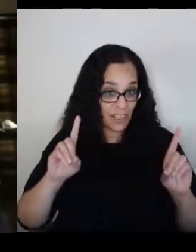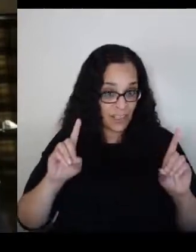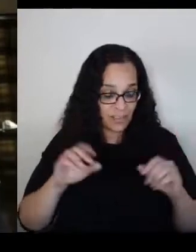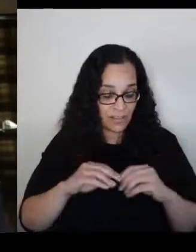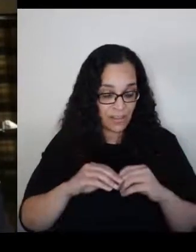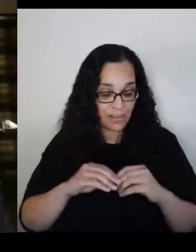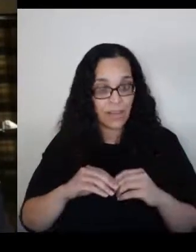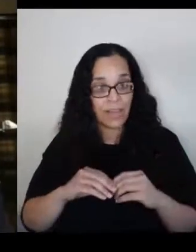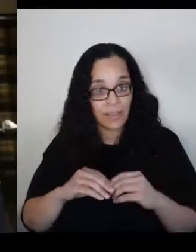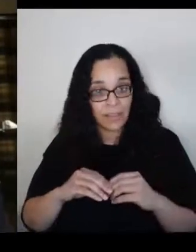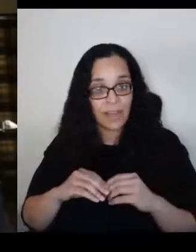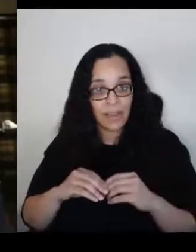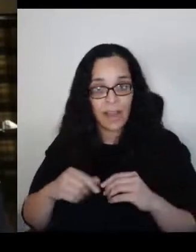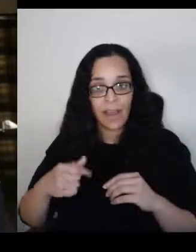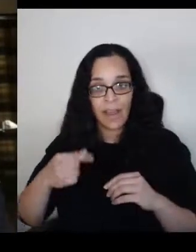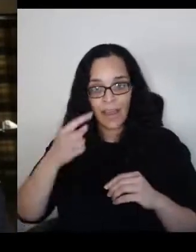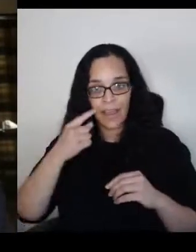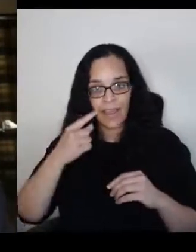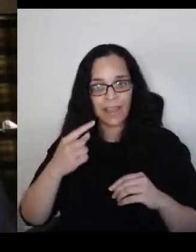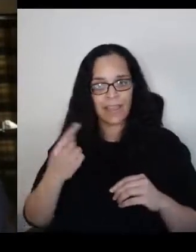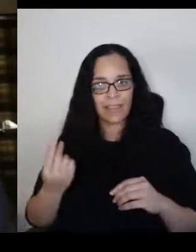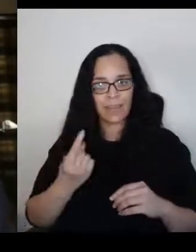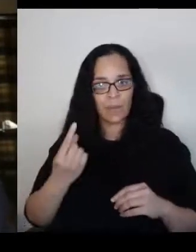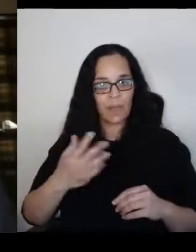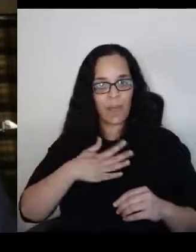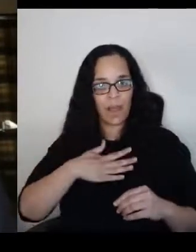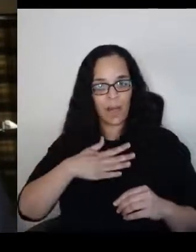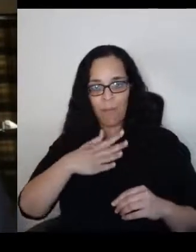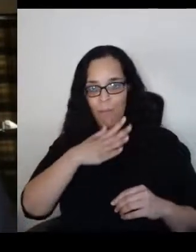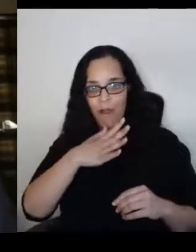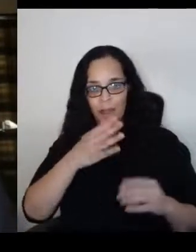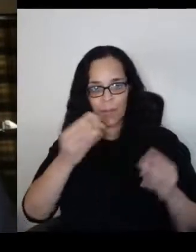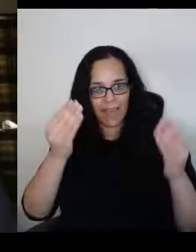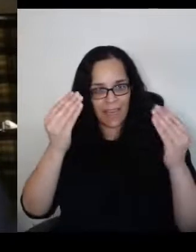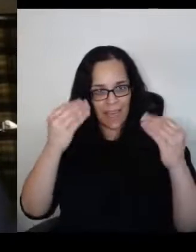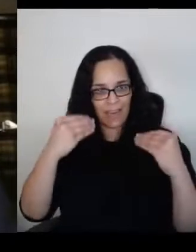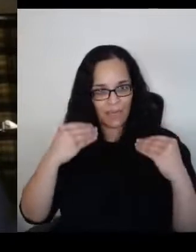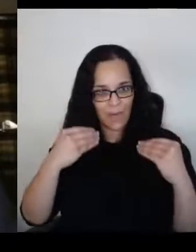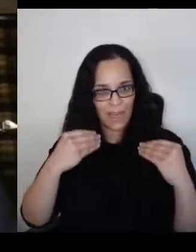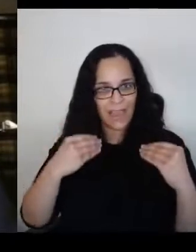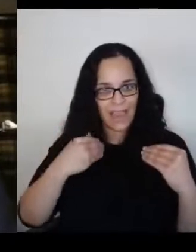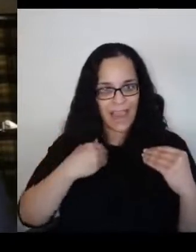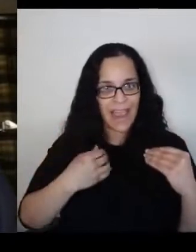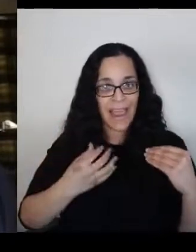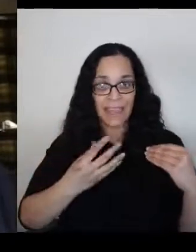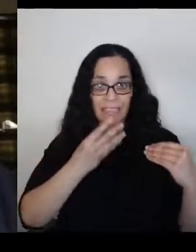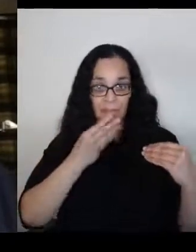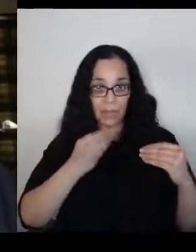something my mother gave me which has an Hebrew inscription, a Gimel and a Zion.